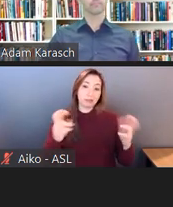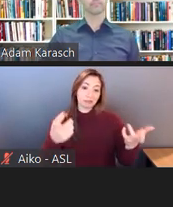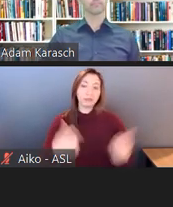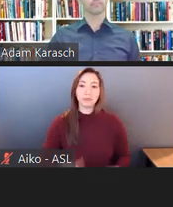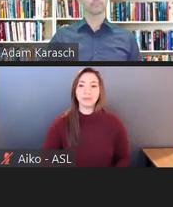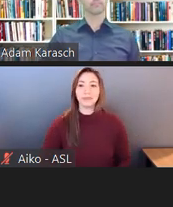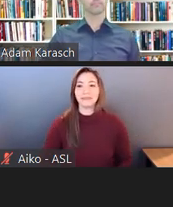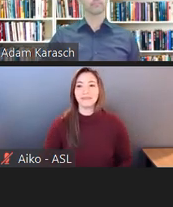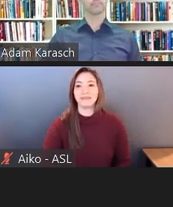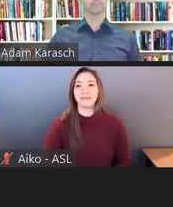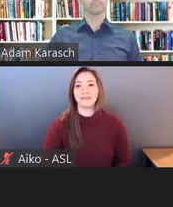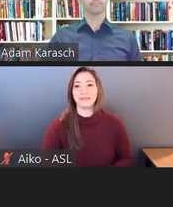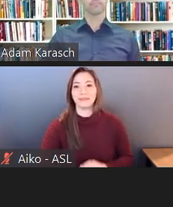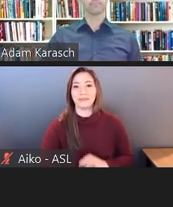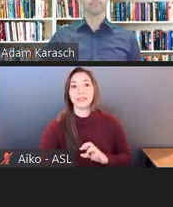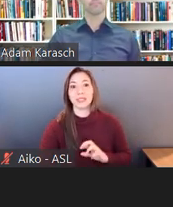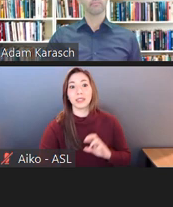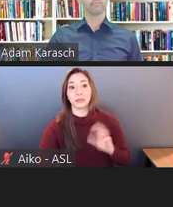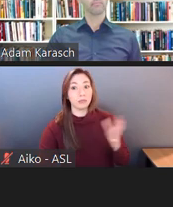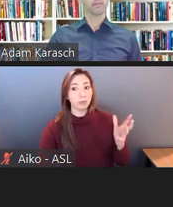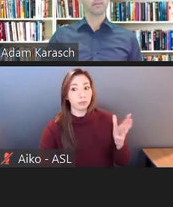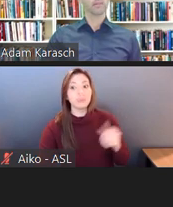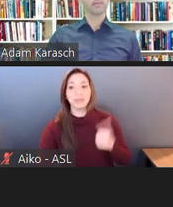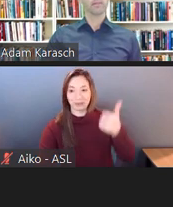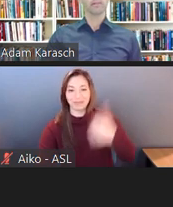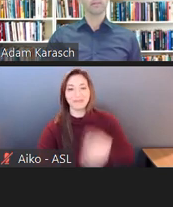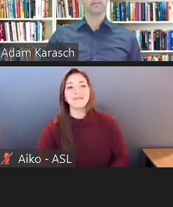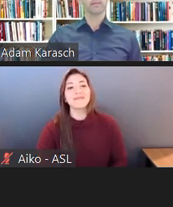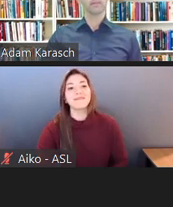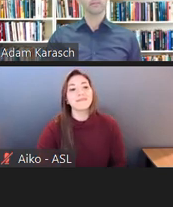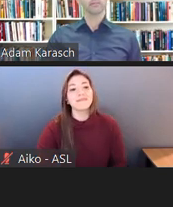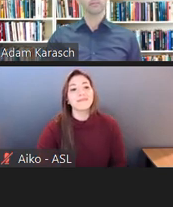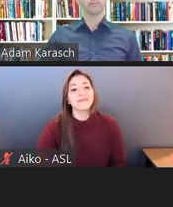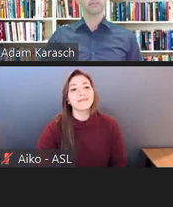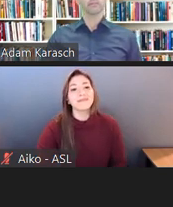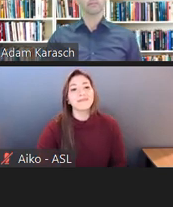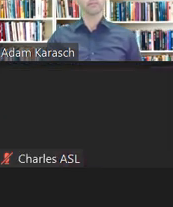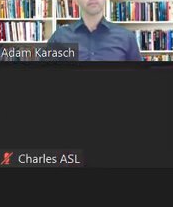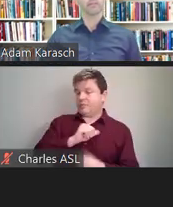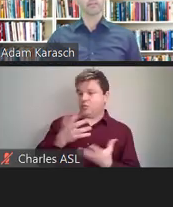Adam, did you want to comment on the settlement. I know you had some thoughts on kind of the implications of this.